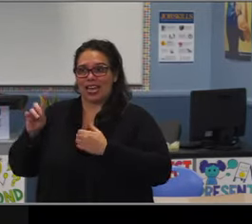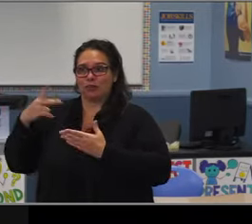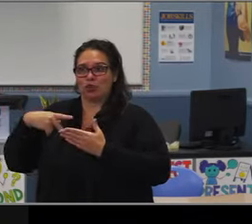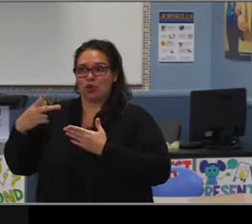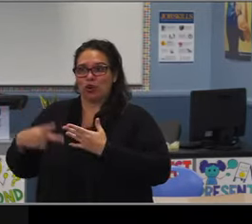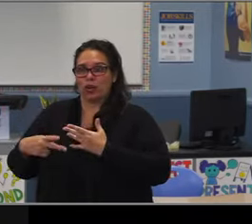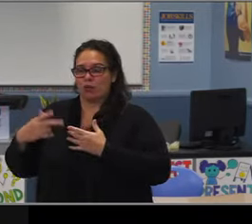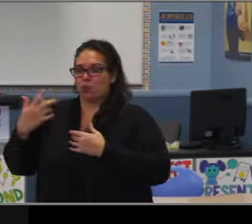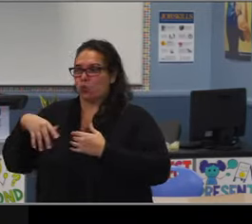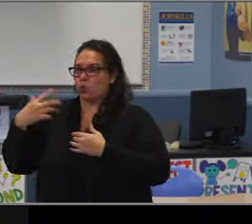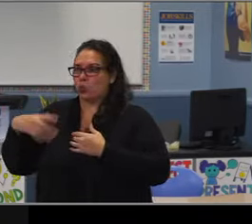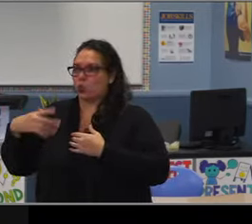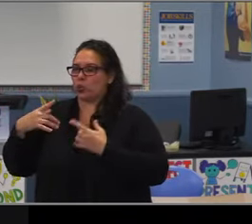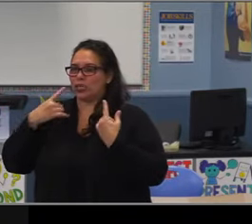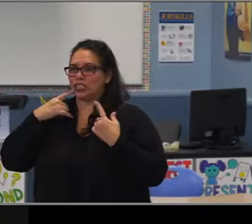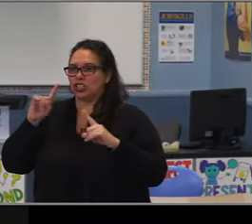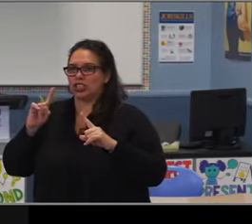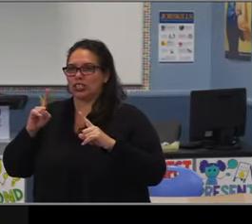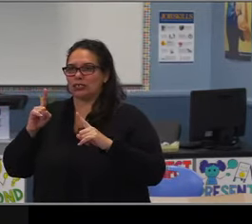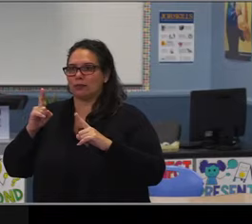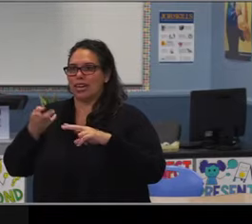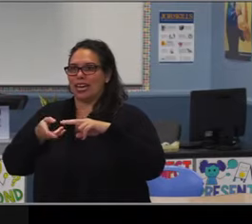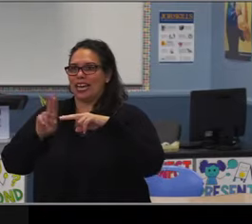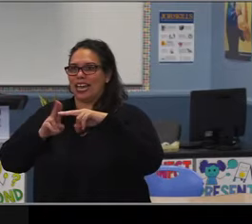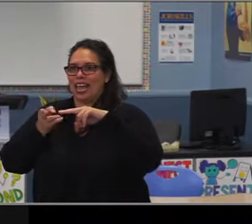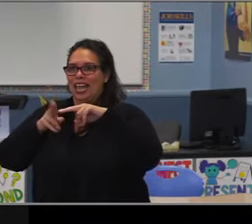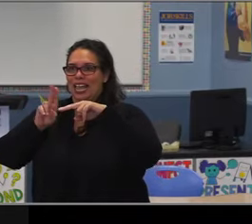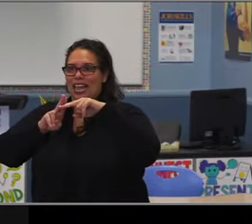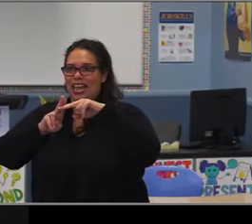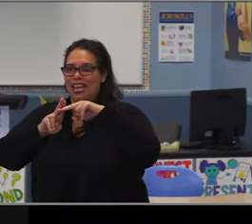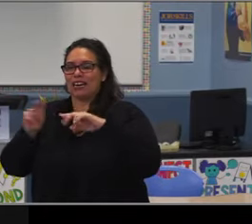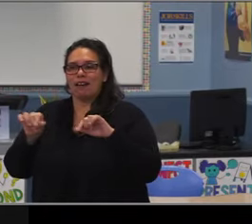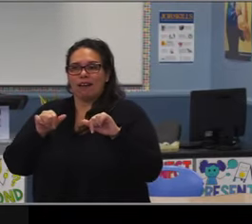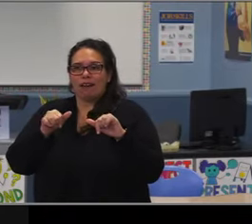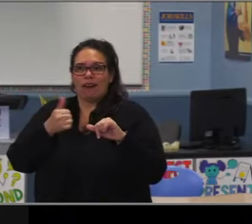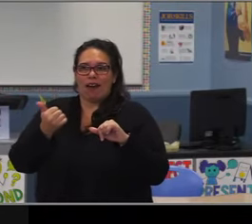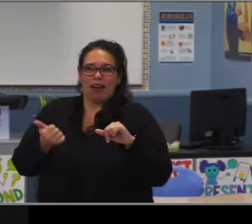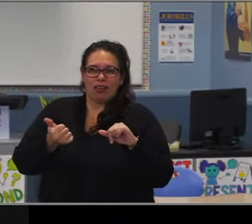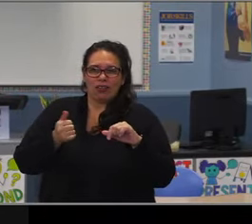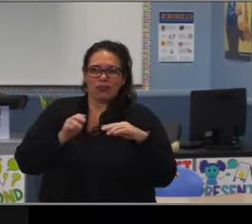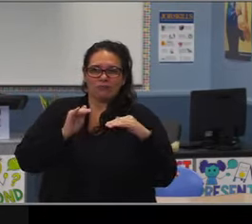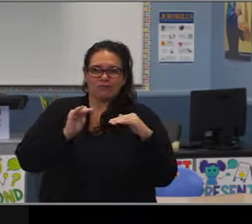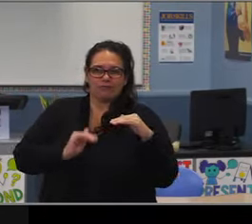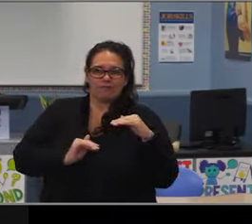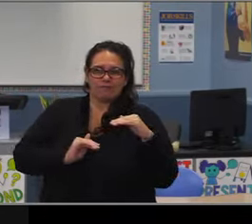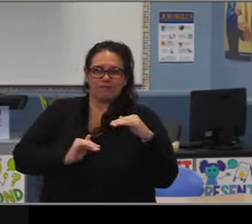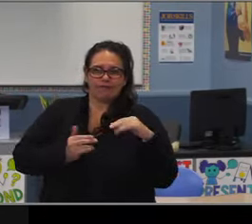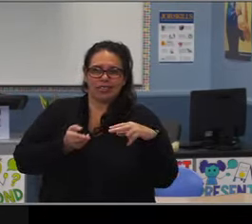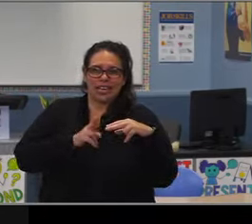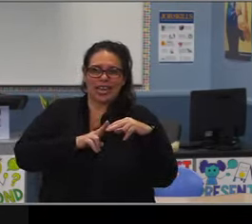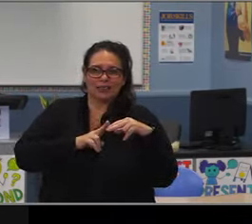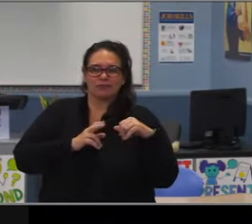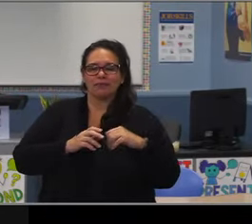So some of our considerations as it relates to this is some elementary support and looking at how do we provide